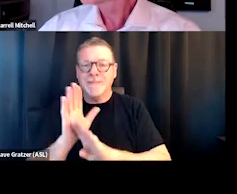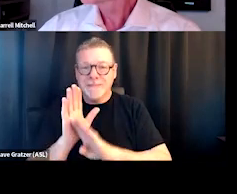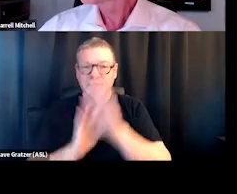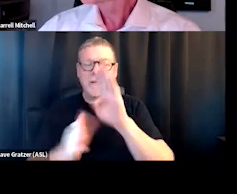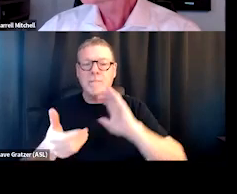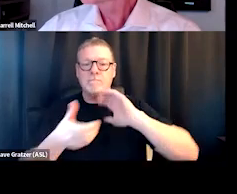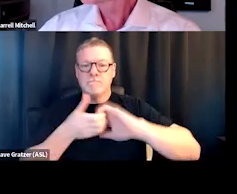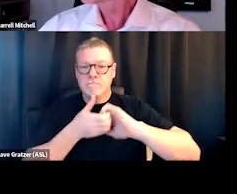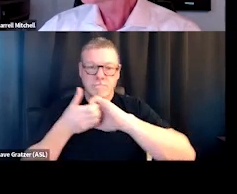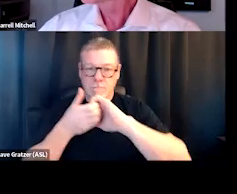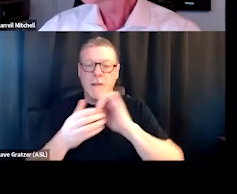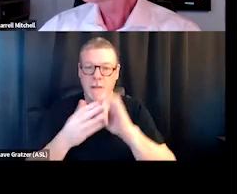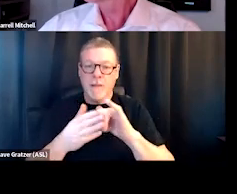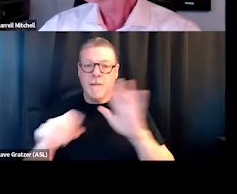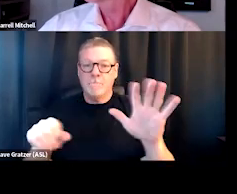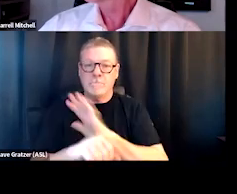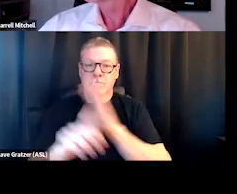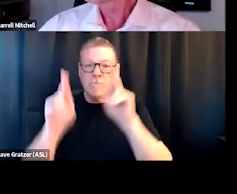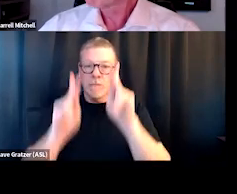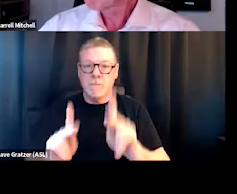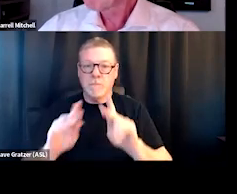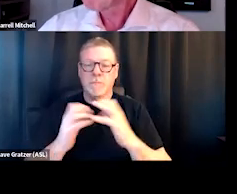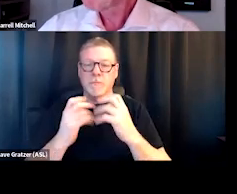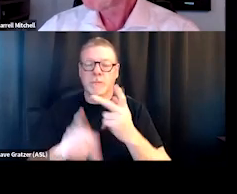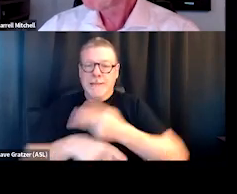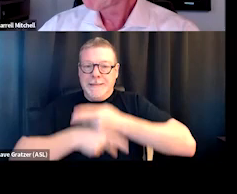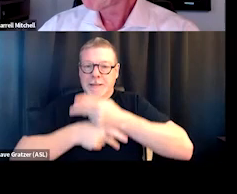that would offer whole person care? What are some first steps?